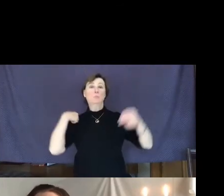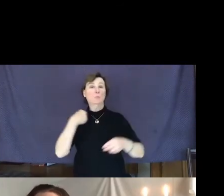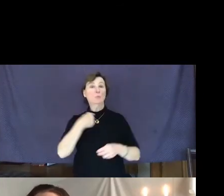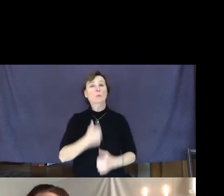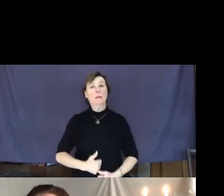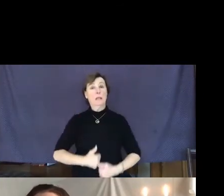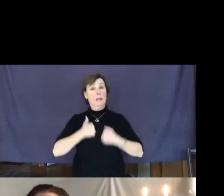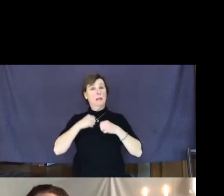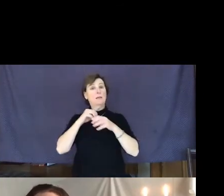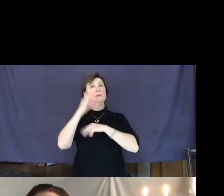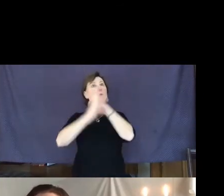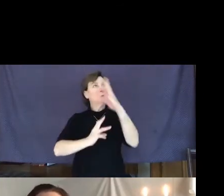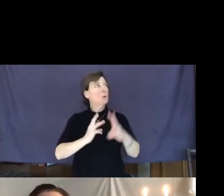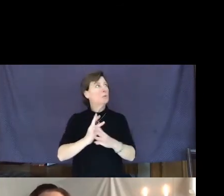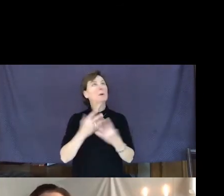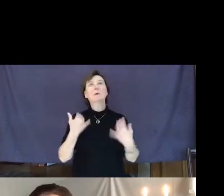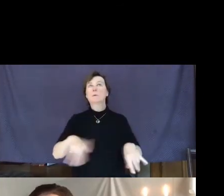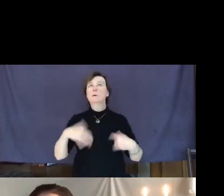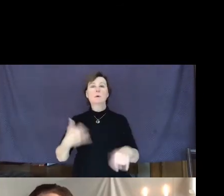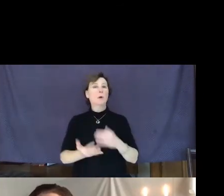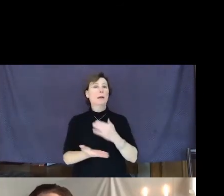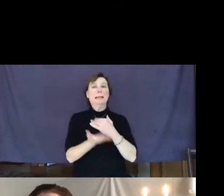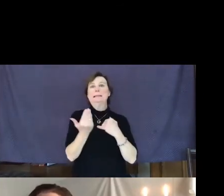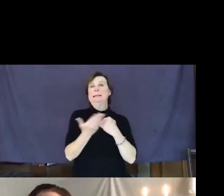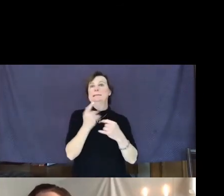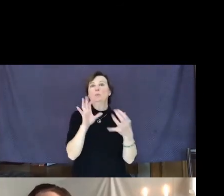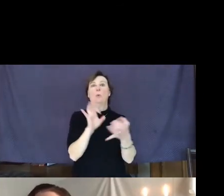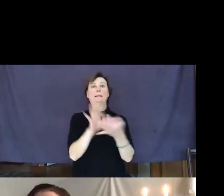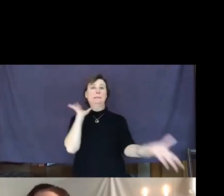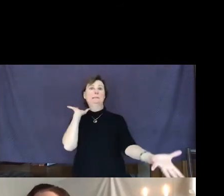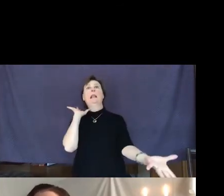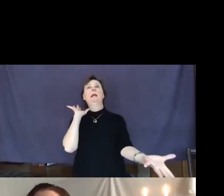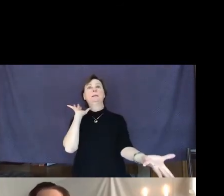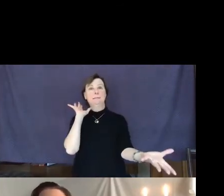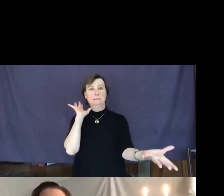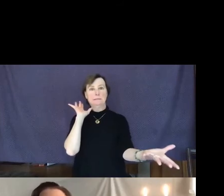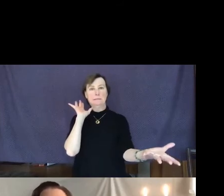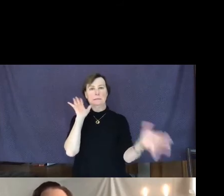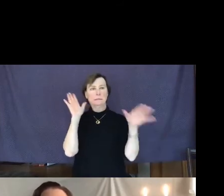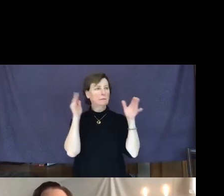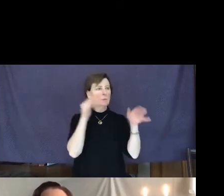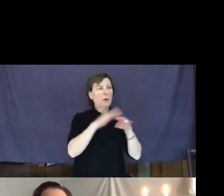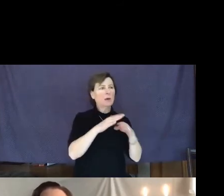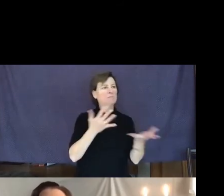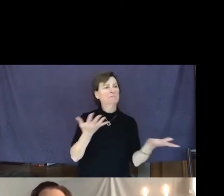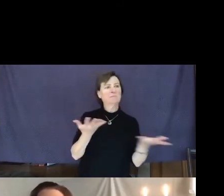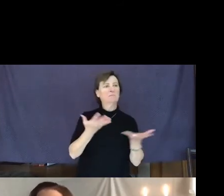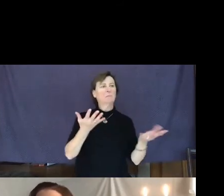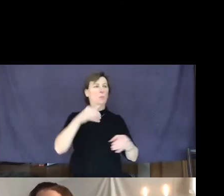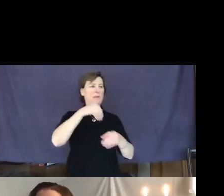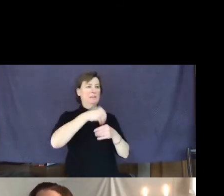it can be easy to be disconnected; focus on what's in it for me."